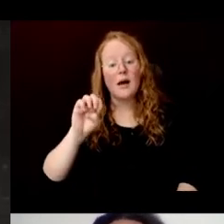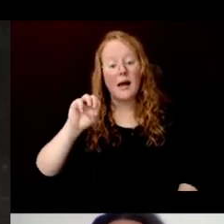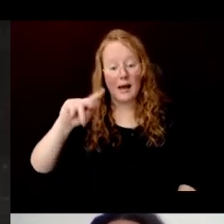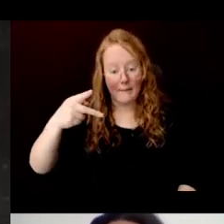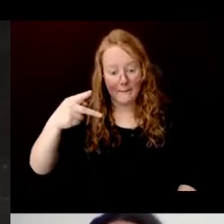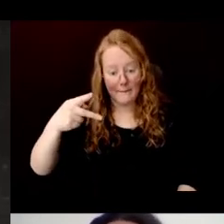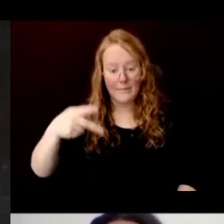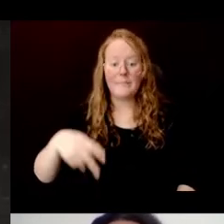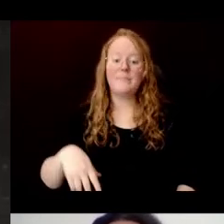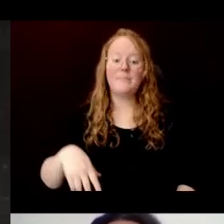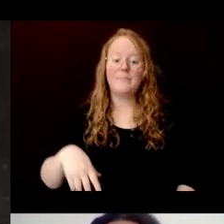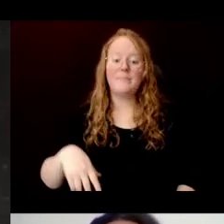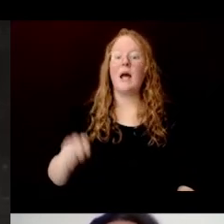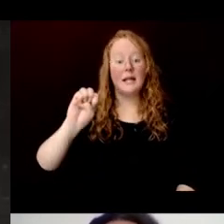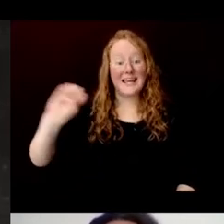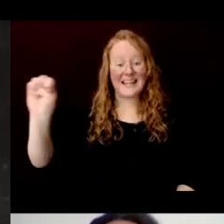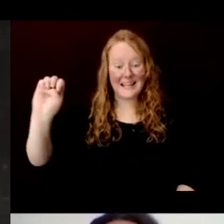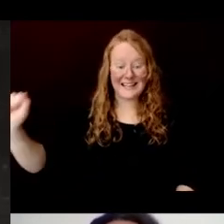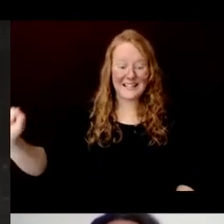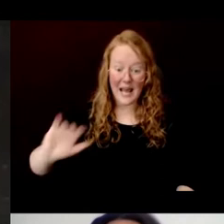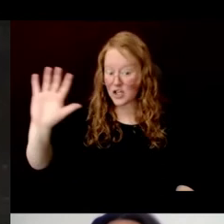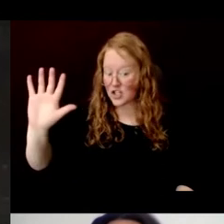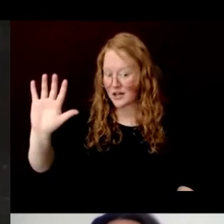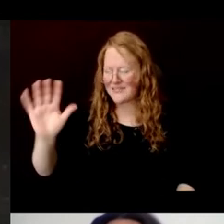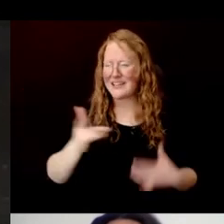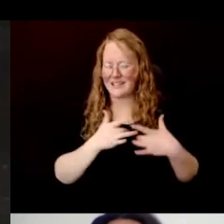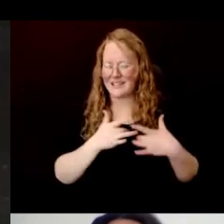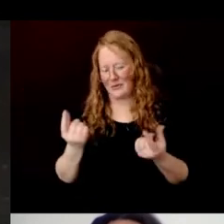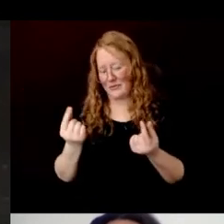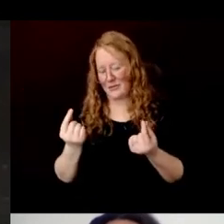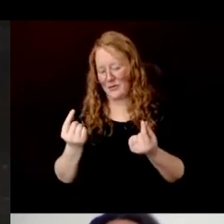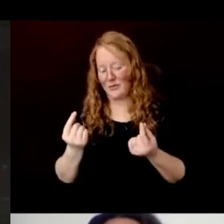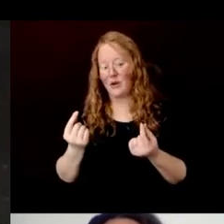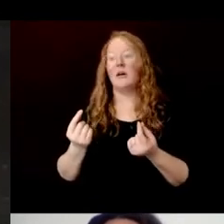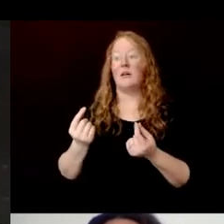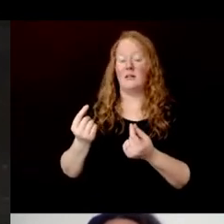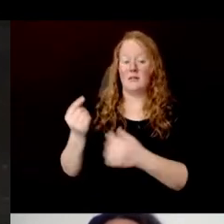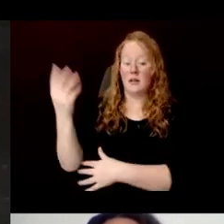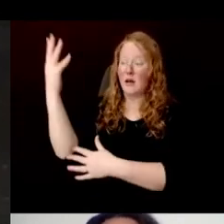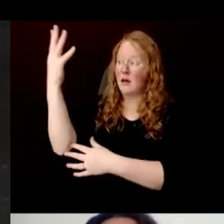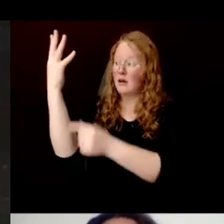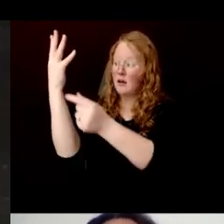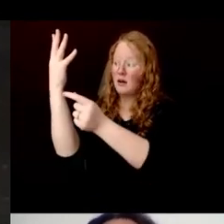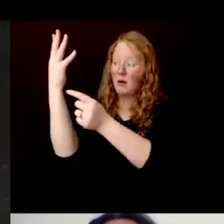In east Asia, typically what is done is the branches of the plant are cut off,